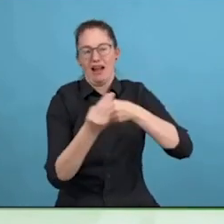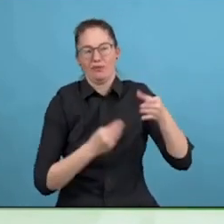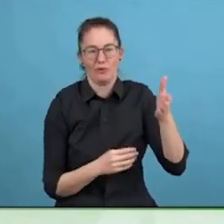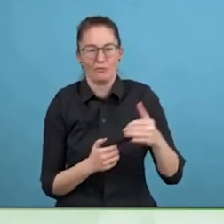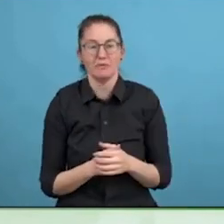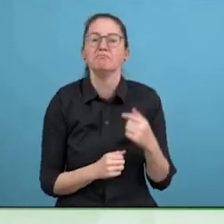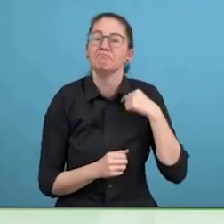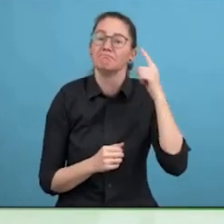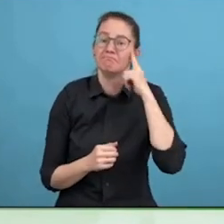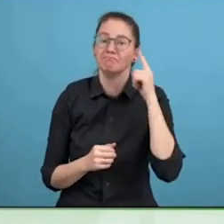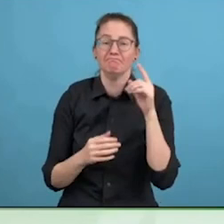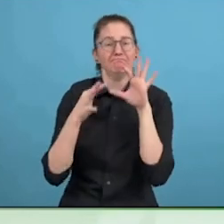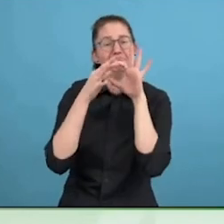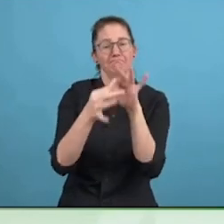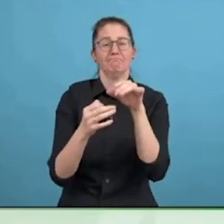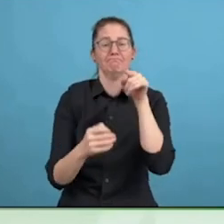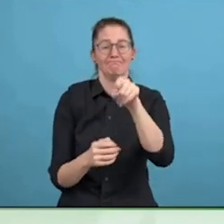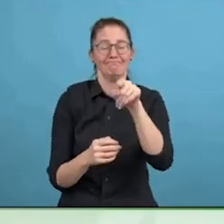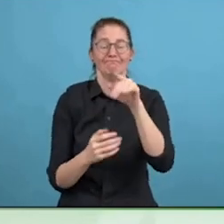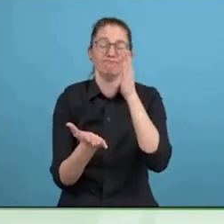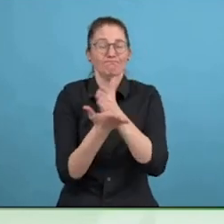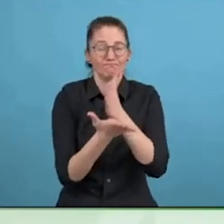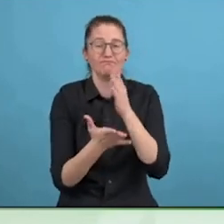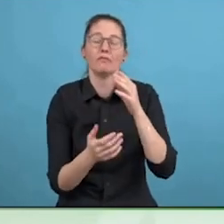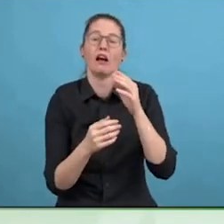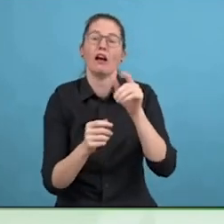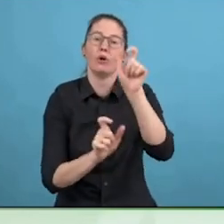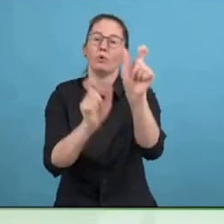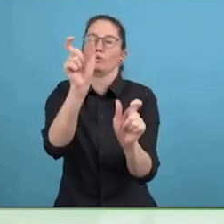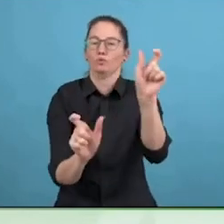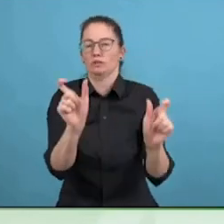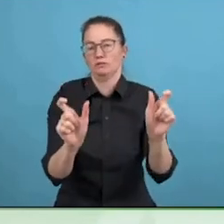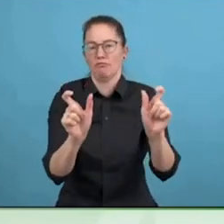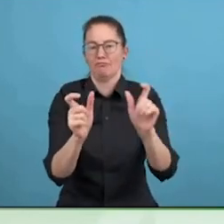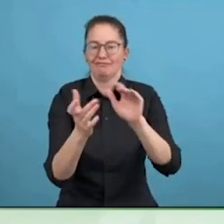know and understand what I don't know. This is where the grassroots innovation comes in.